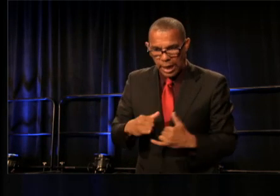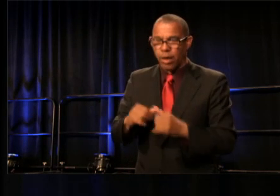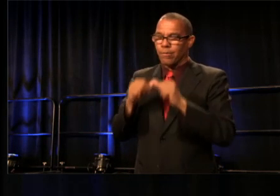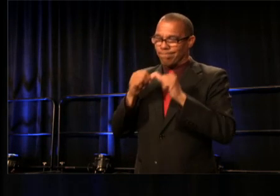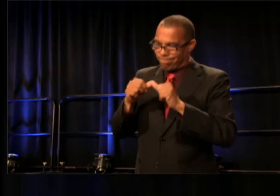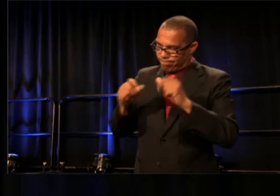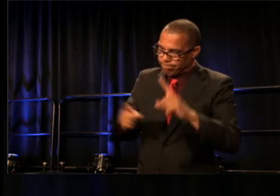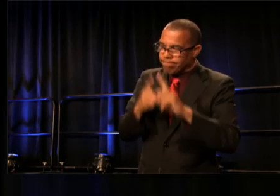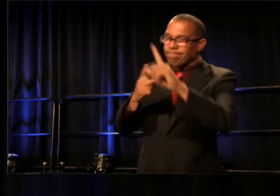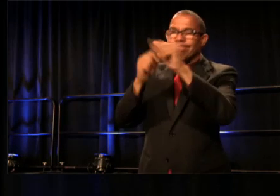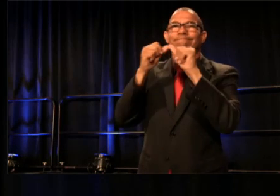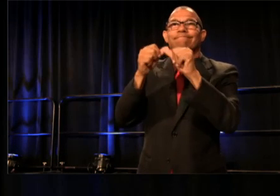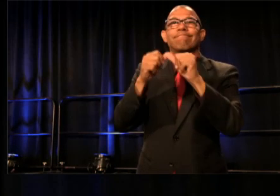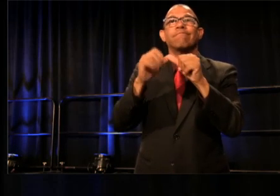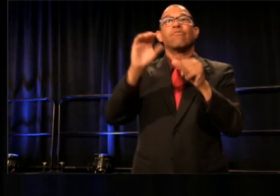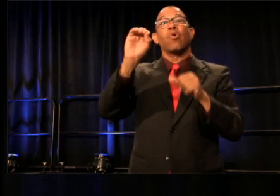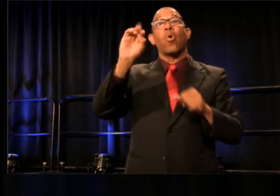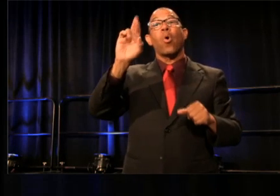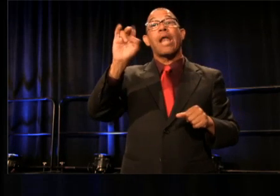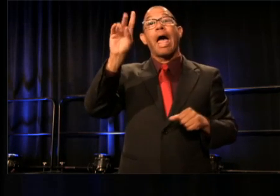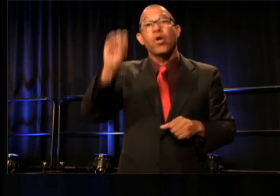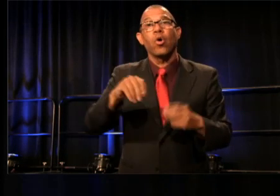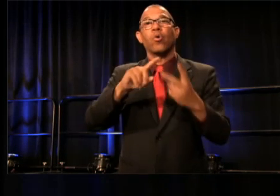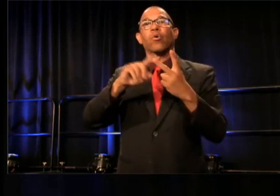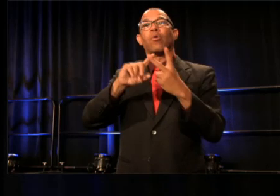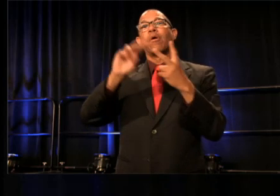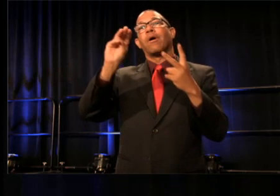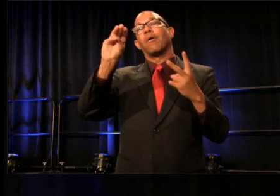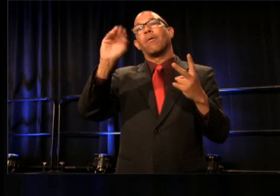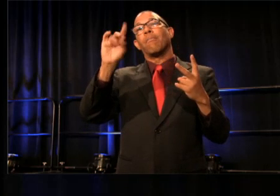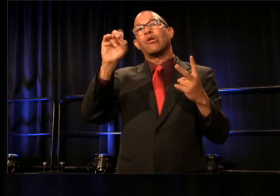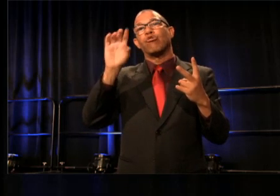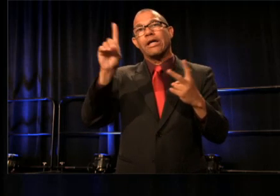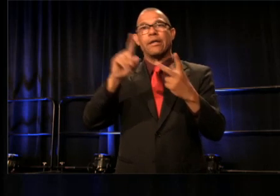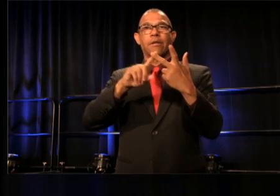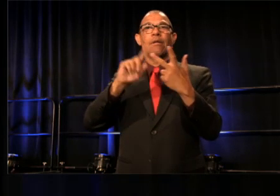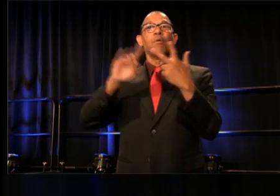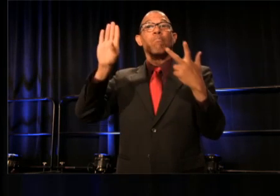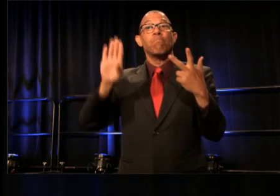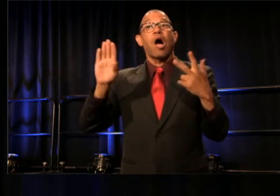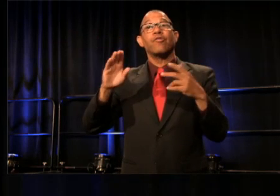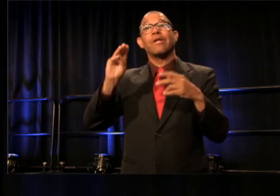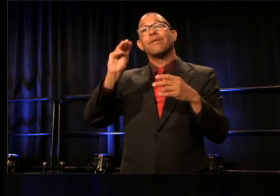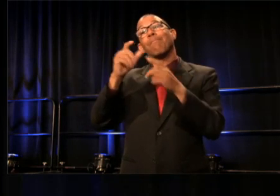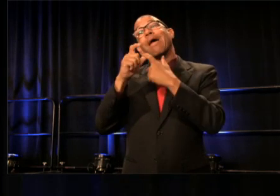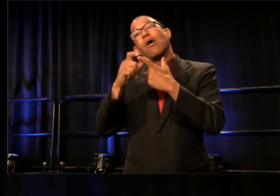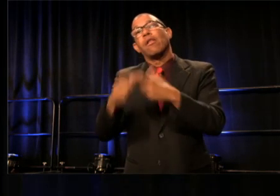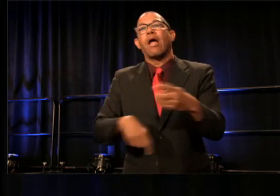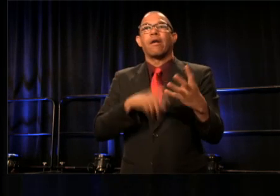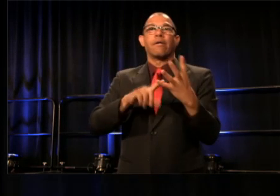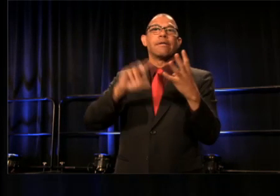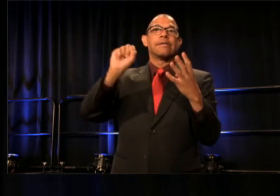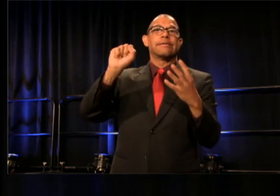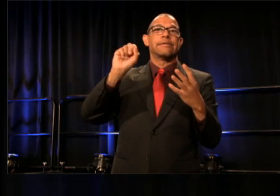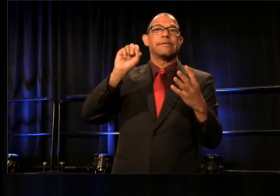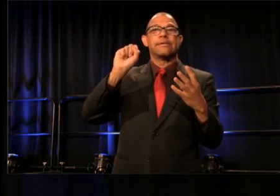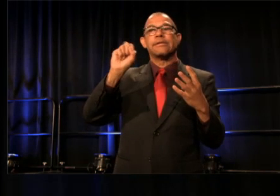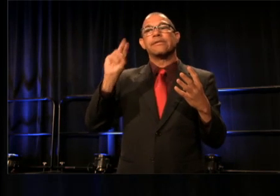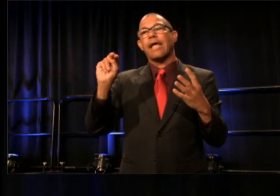Madrid, Charlie Hebdo, Boston Marathon, Nigerian school girls, San Bernardino, Sandy Hook Elementary, Michael Brown,